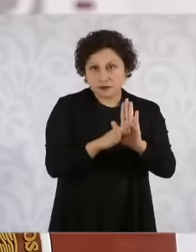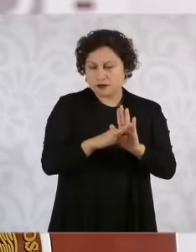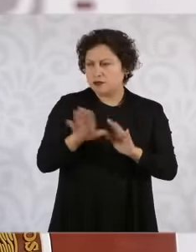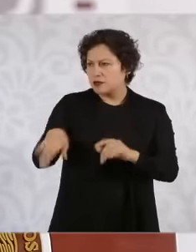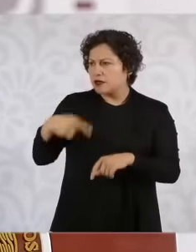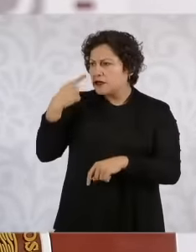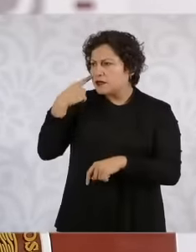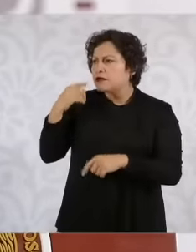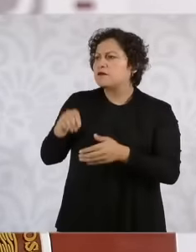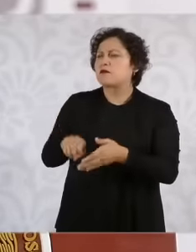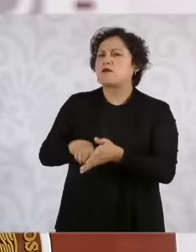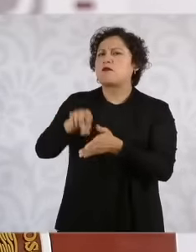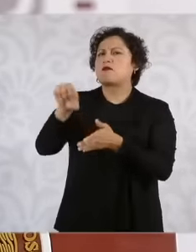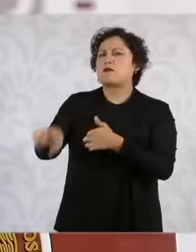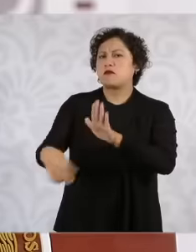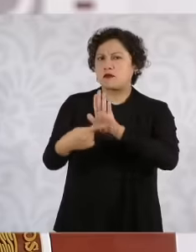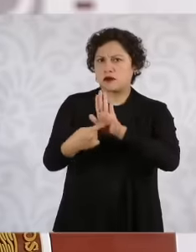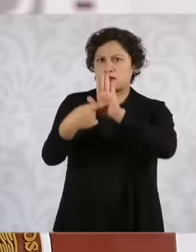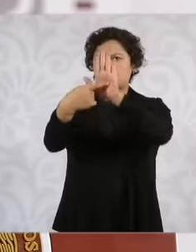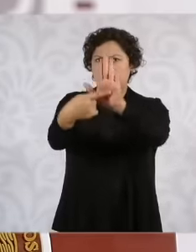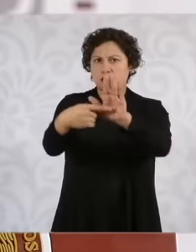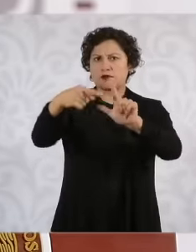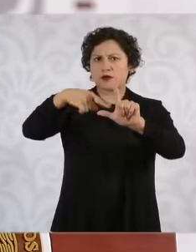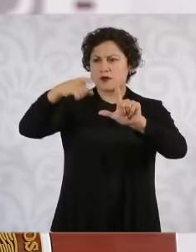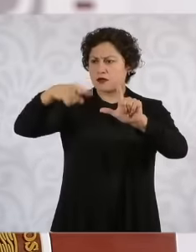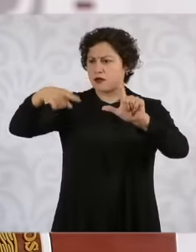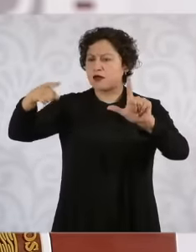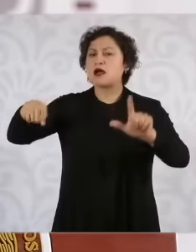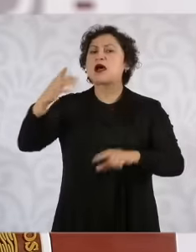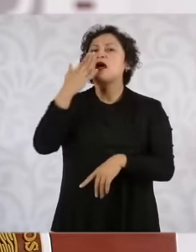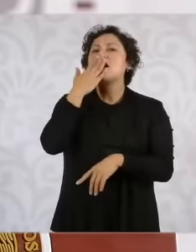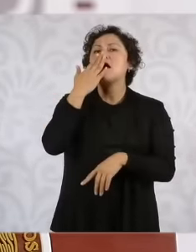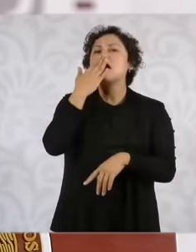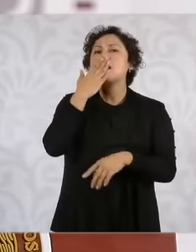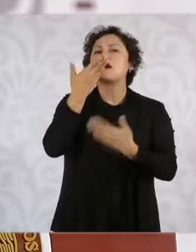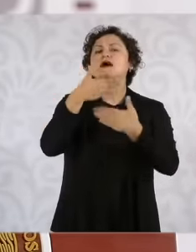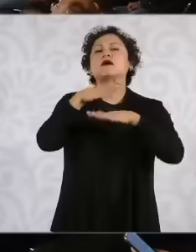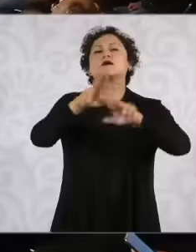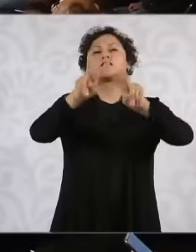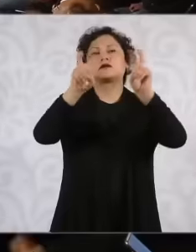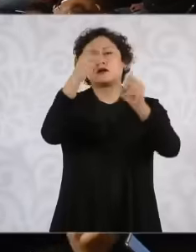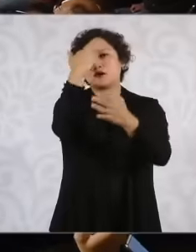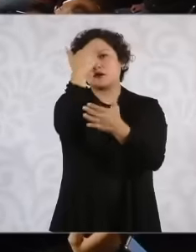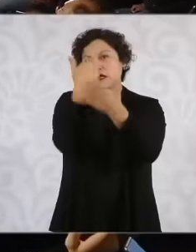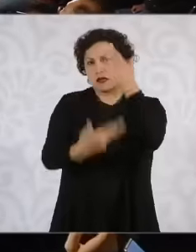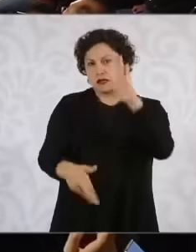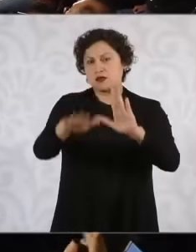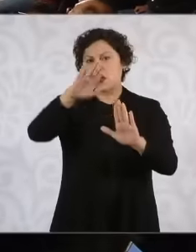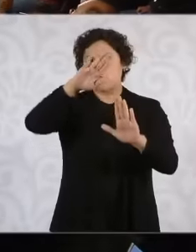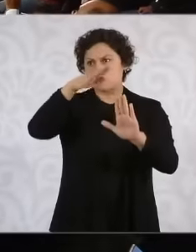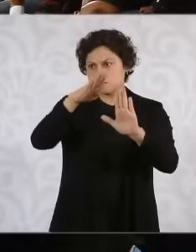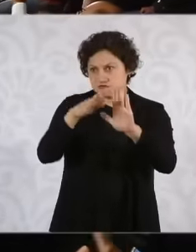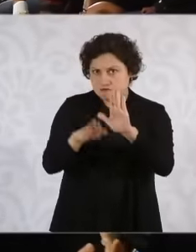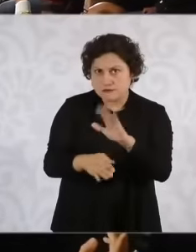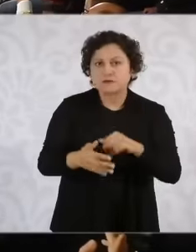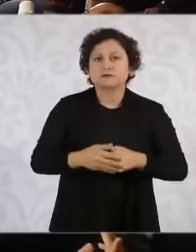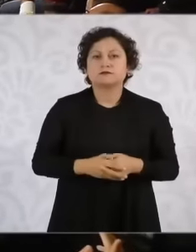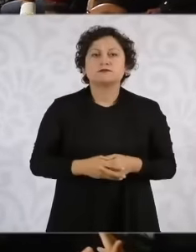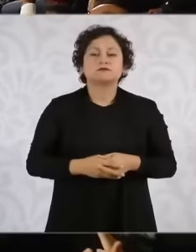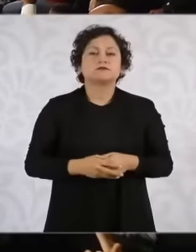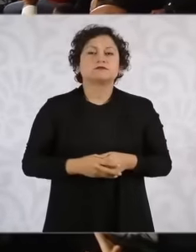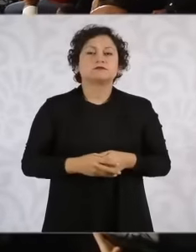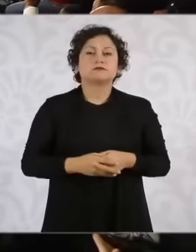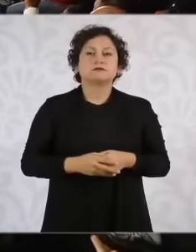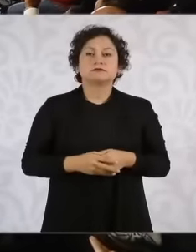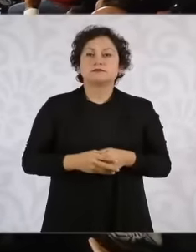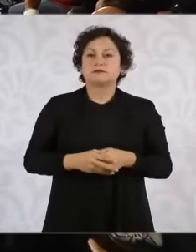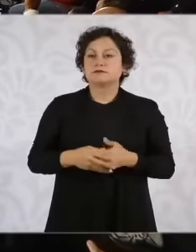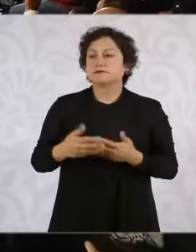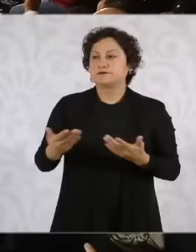Graph of Sonora of the crimes of how it has decreased due to impunity was presented